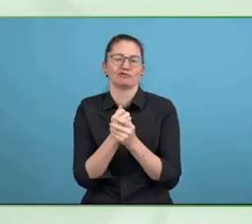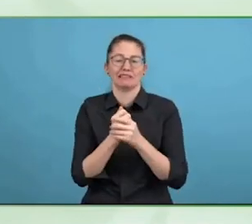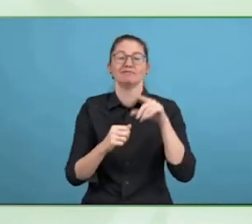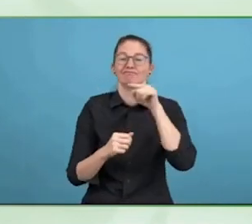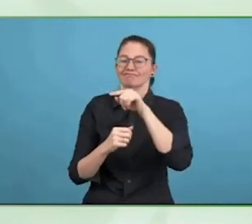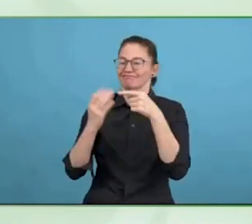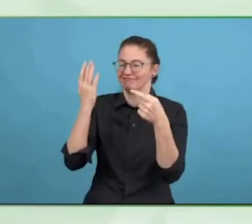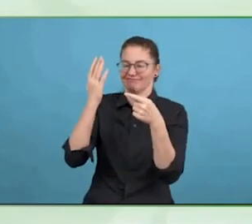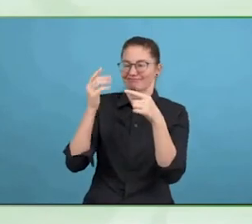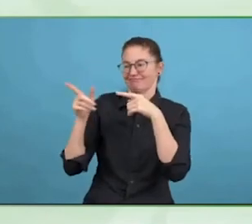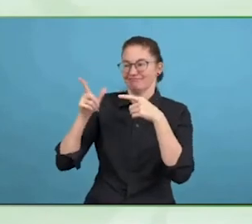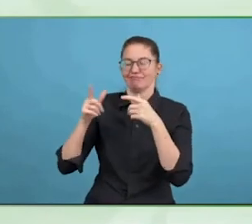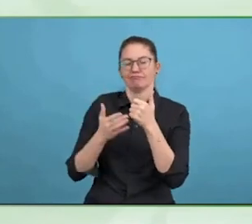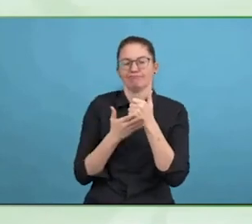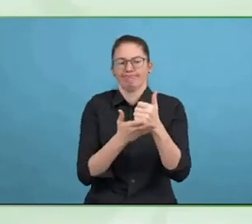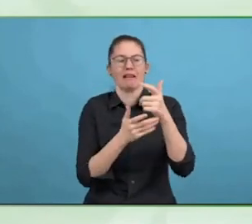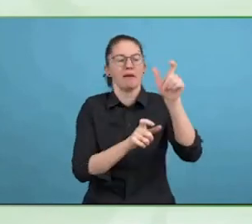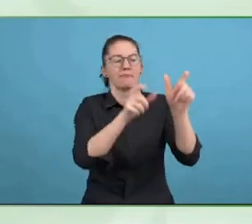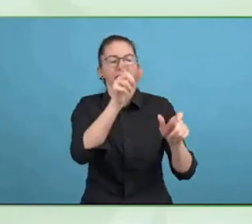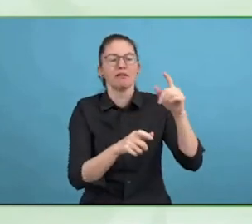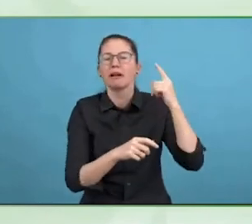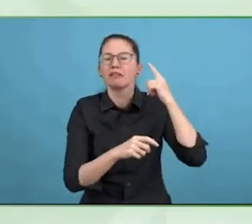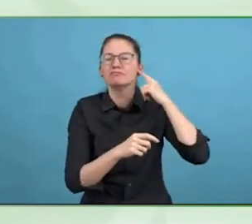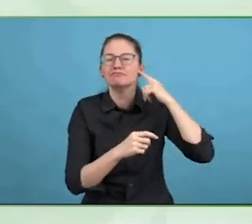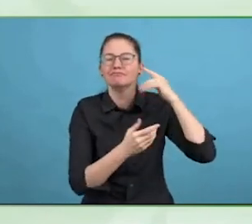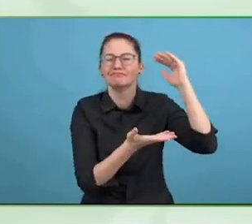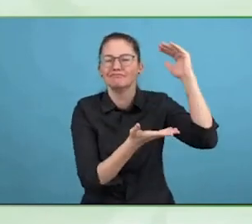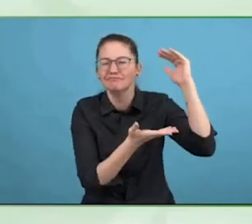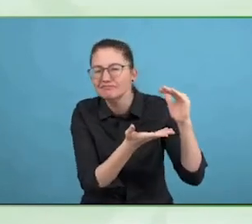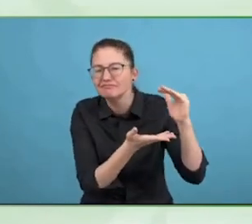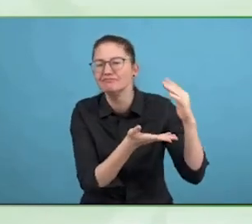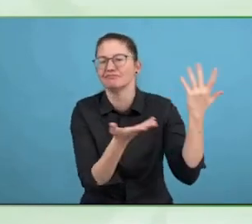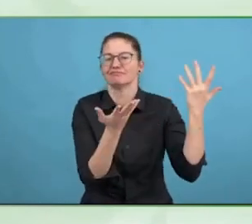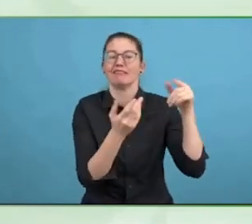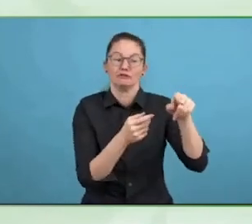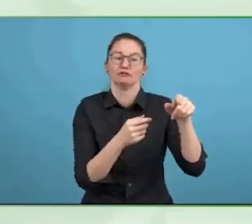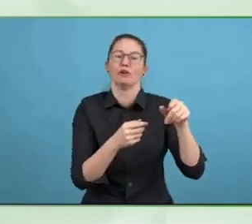Everybody can benefit from this particular technology.